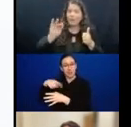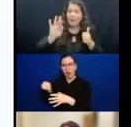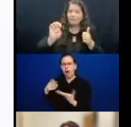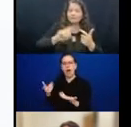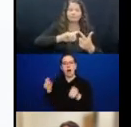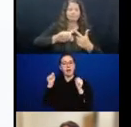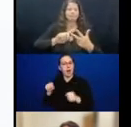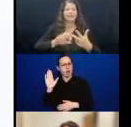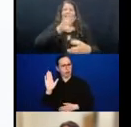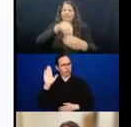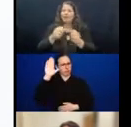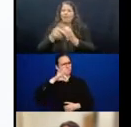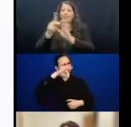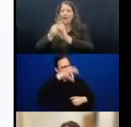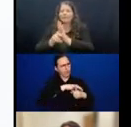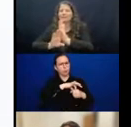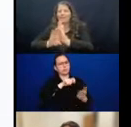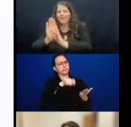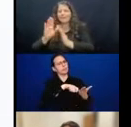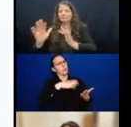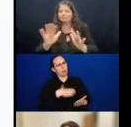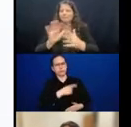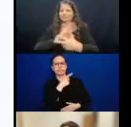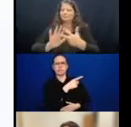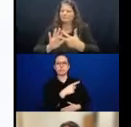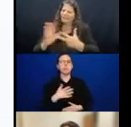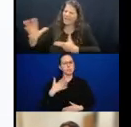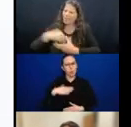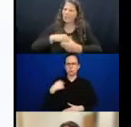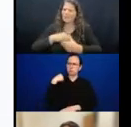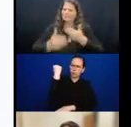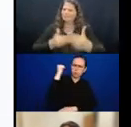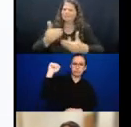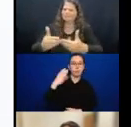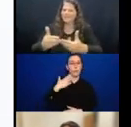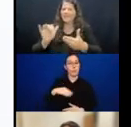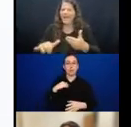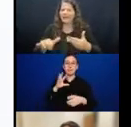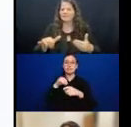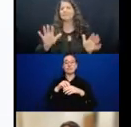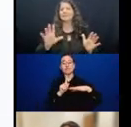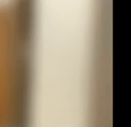and framework? How do we make sure that we're looking at disability inclusive democracy not just from a rights-based lens--